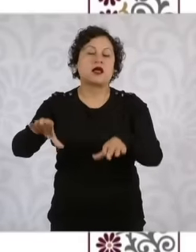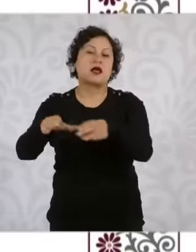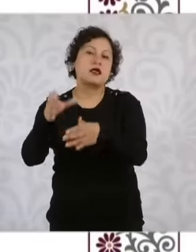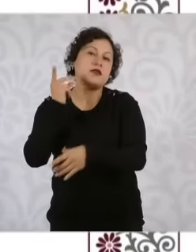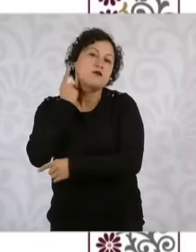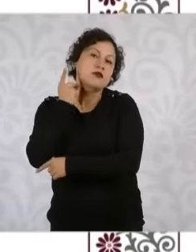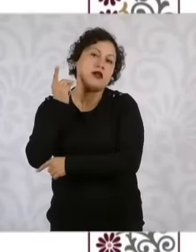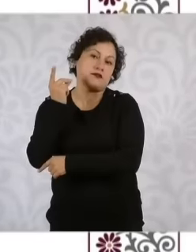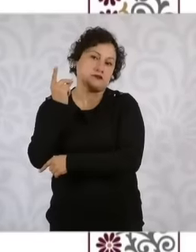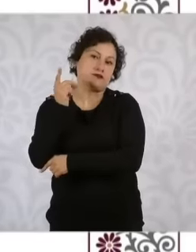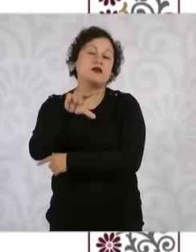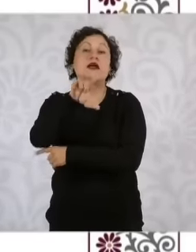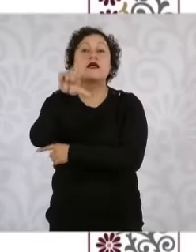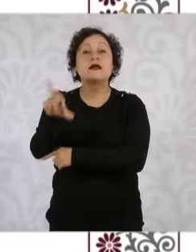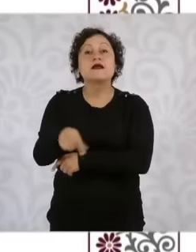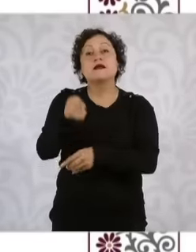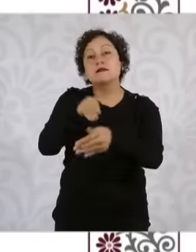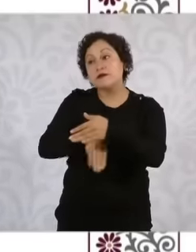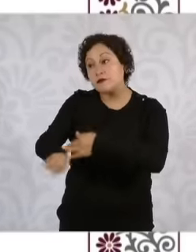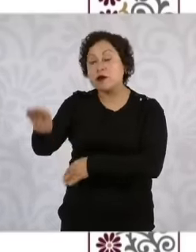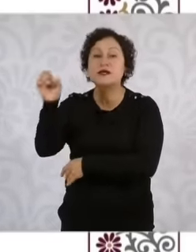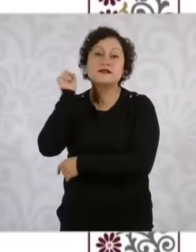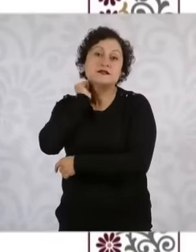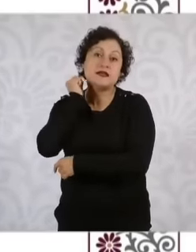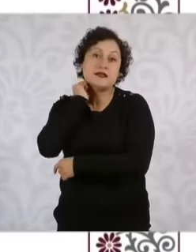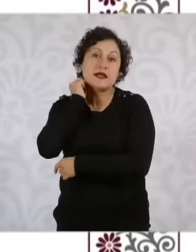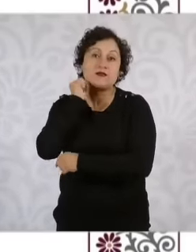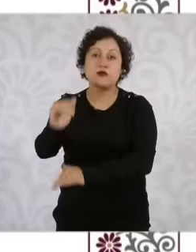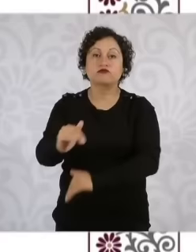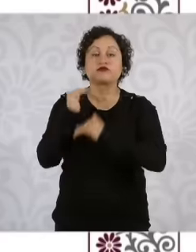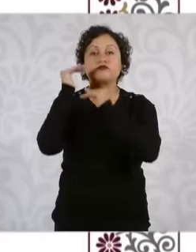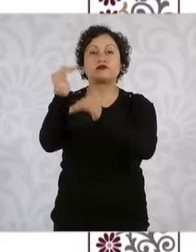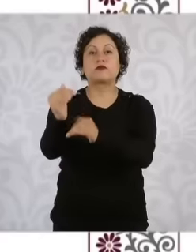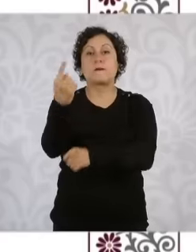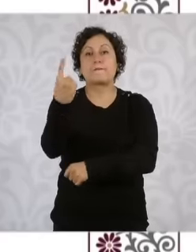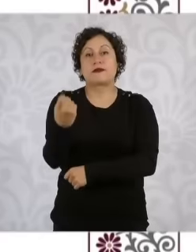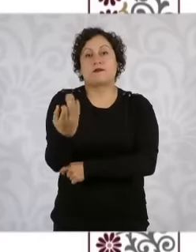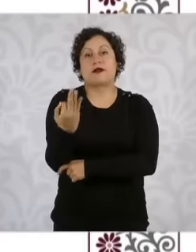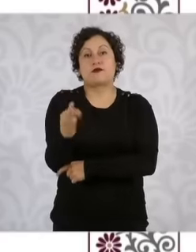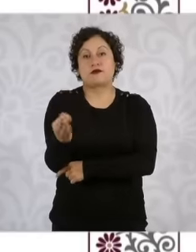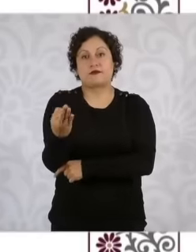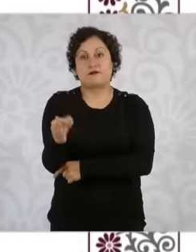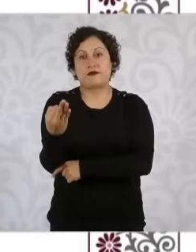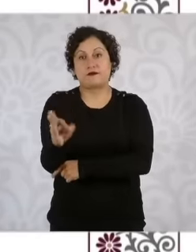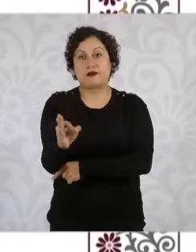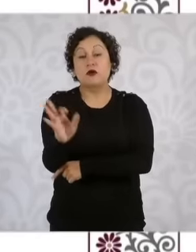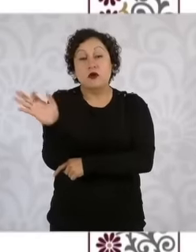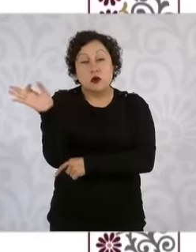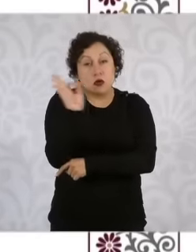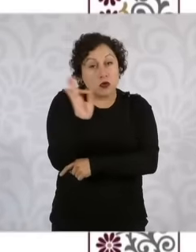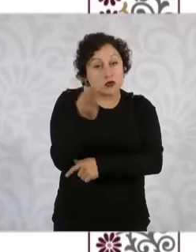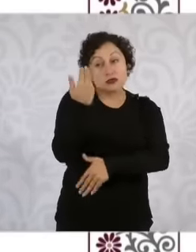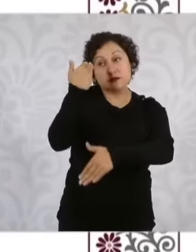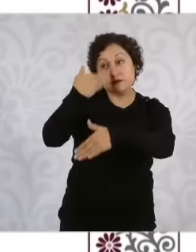Senate of the Republic no later than February 1 if not If the applications are sent